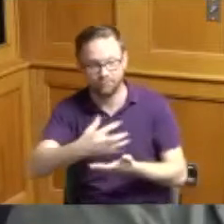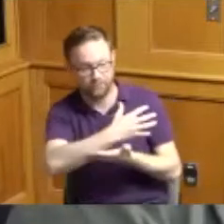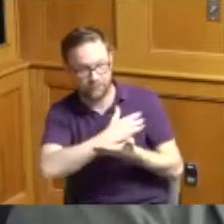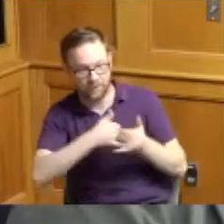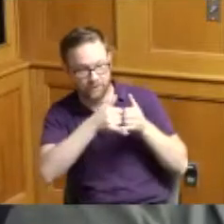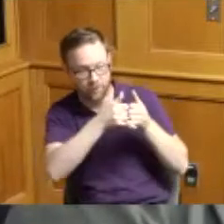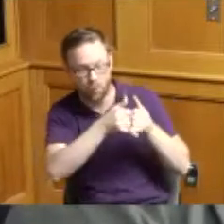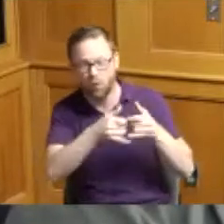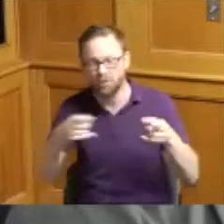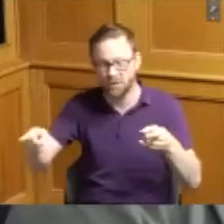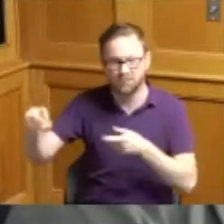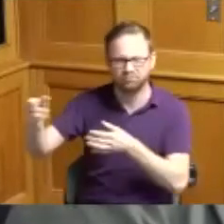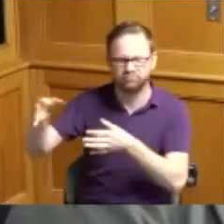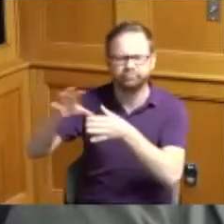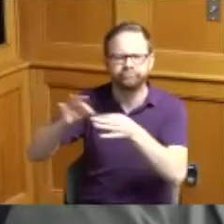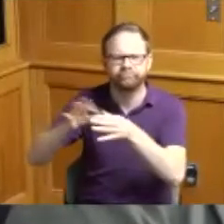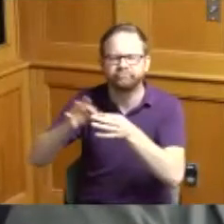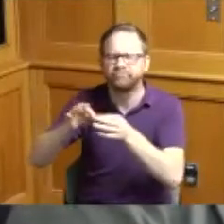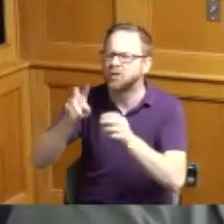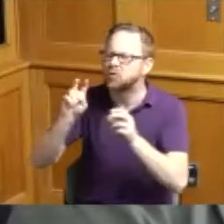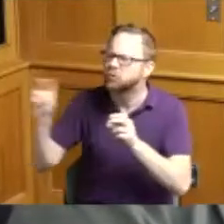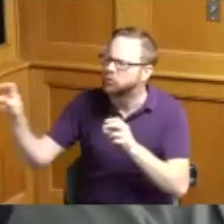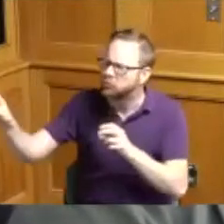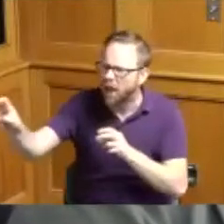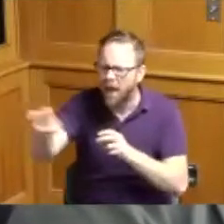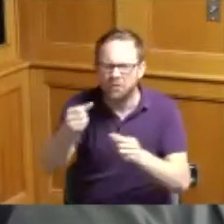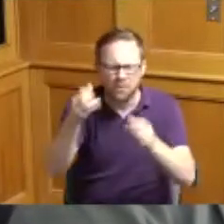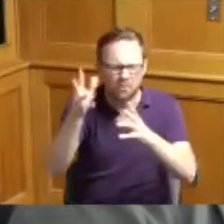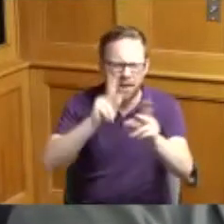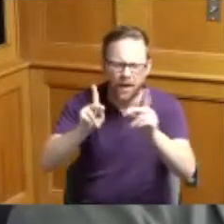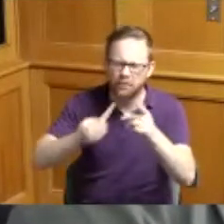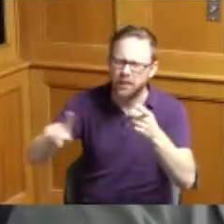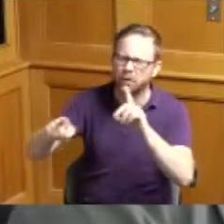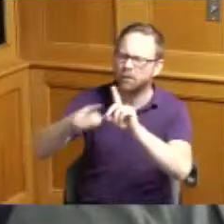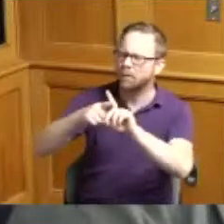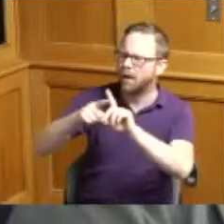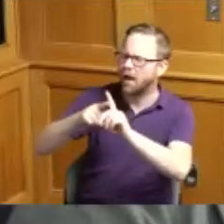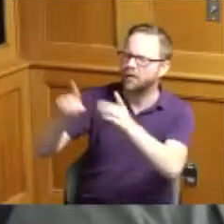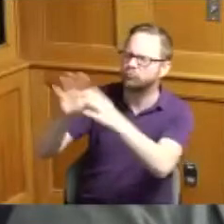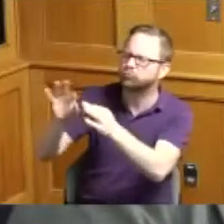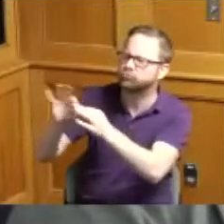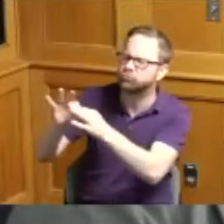world all of the positive feedback that they've gotten about the Sensei black music Walk of Fame